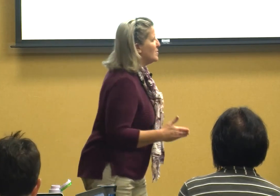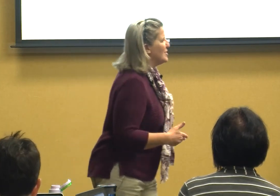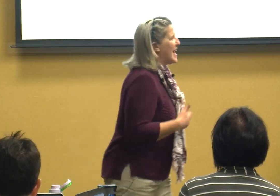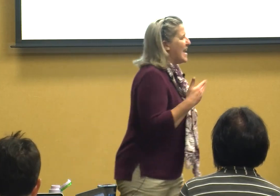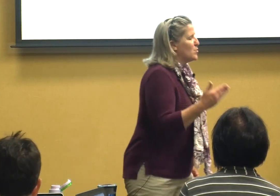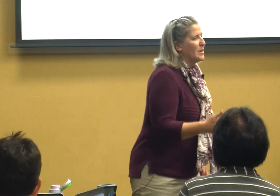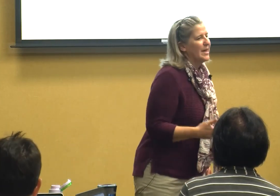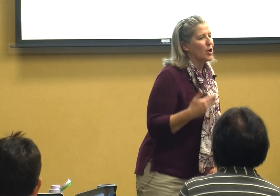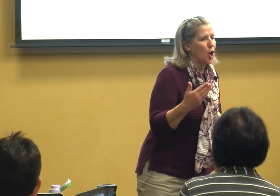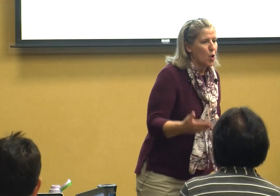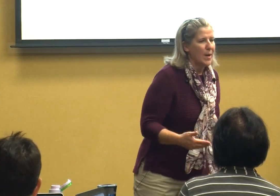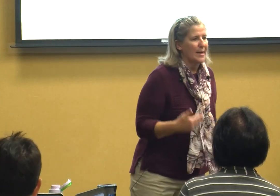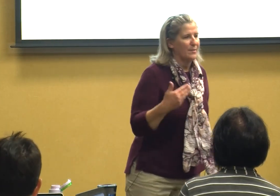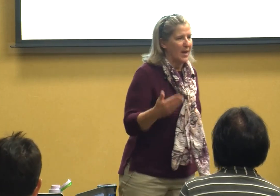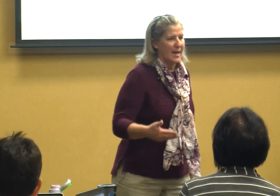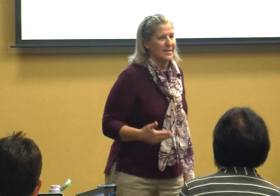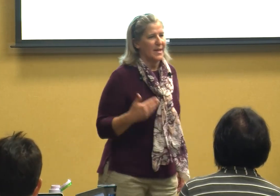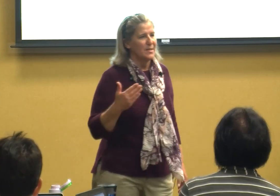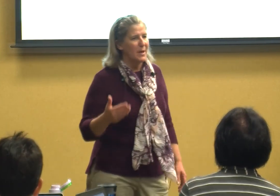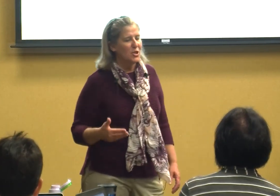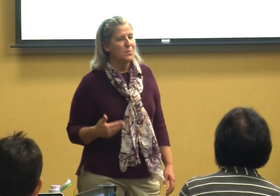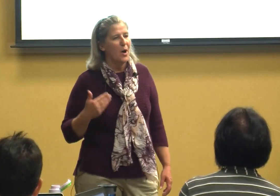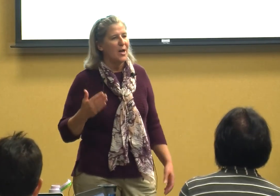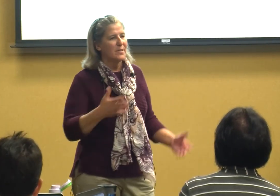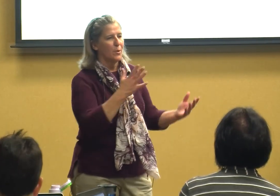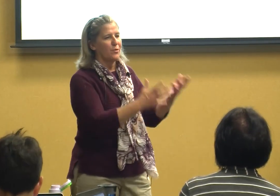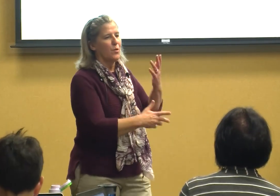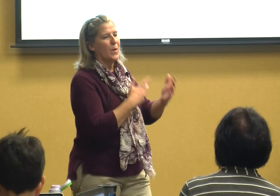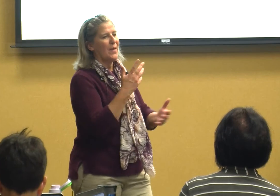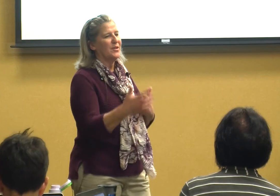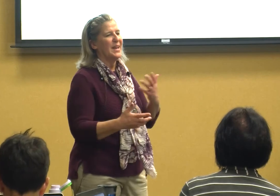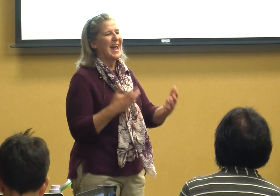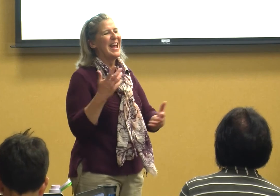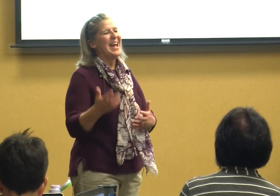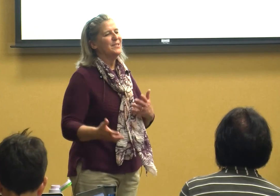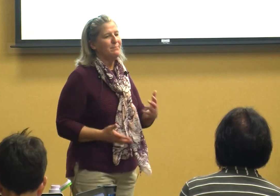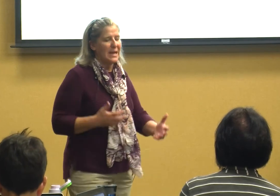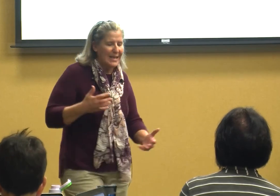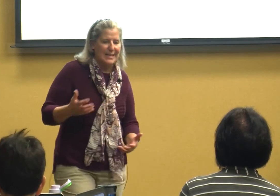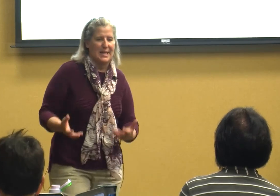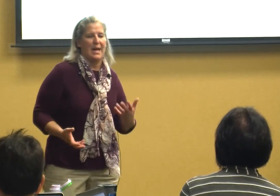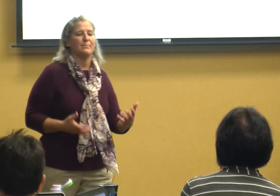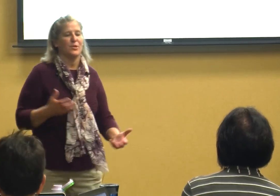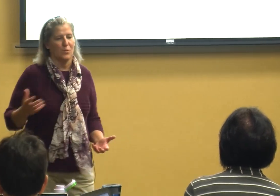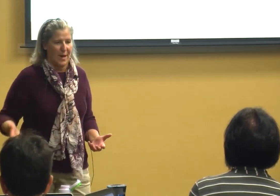naturally occurring things as much as possible throughout the day as many times throughout the